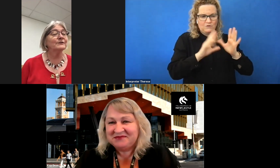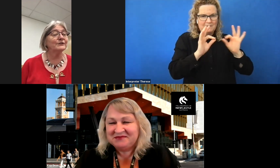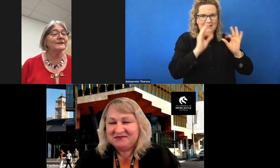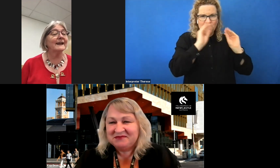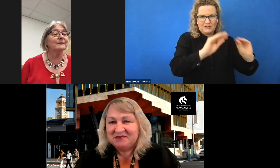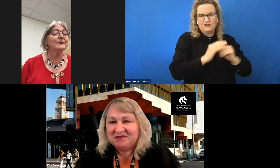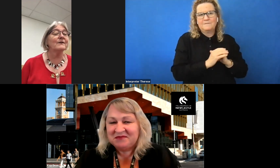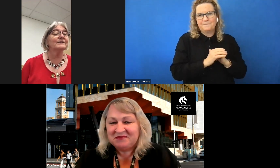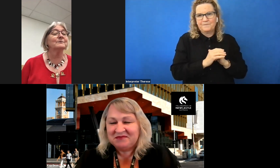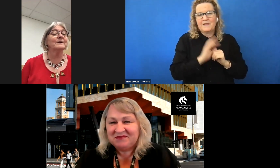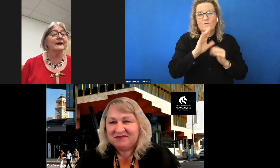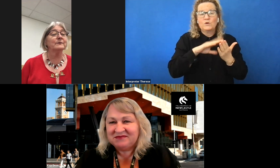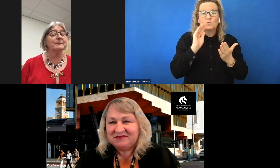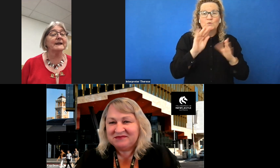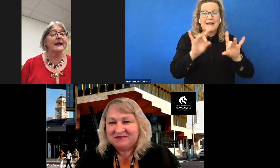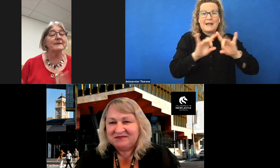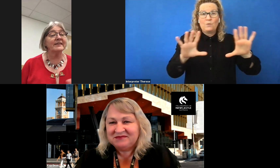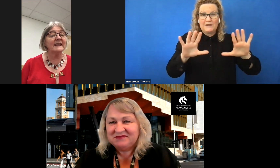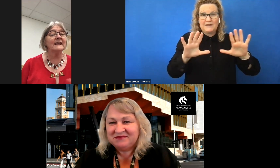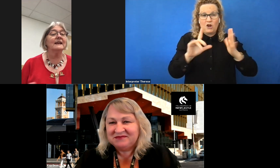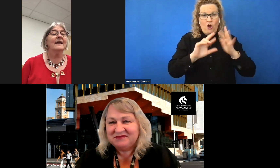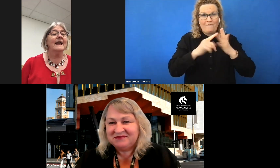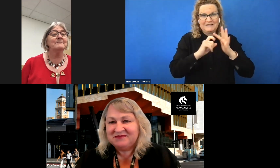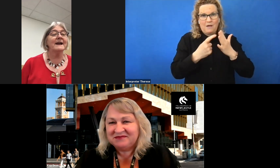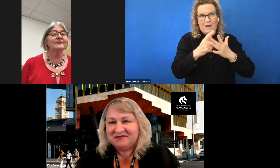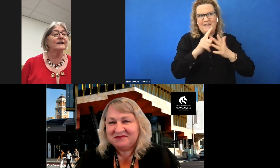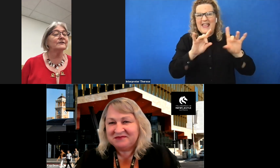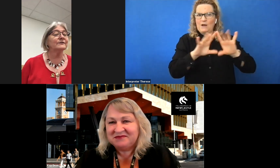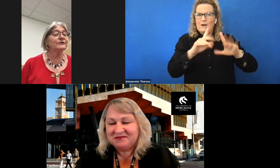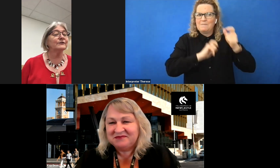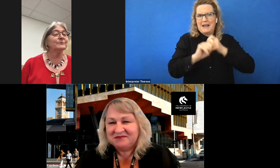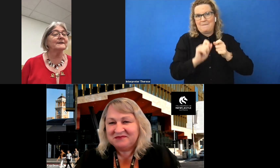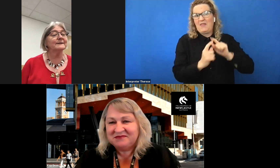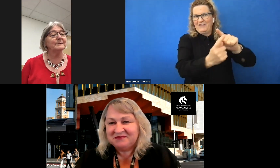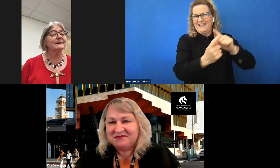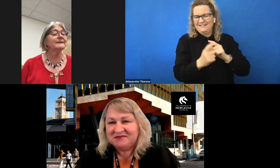student equity officer when equity became a thing and made changes for students with disabilities,